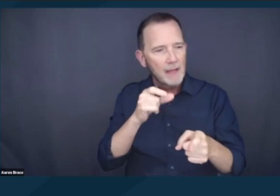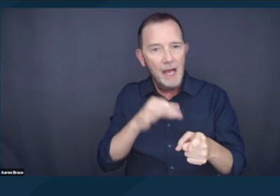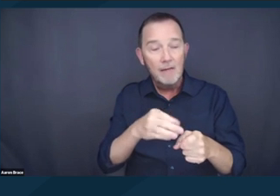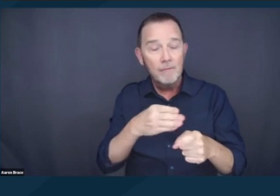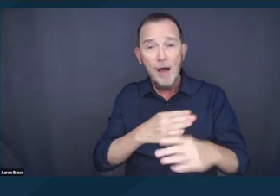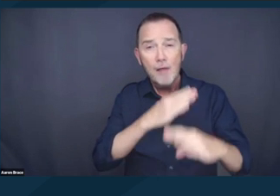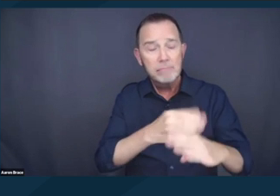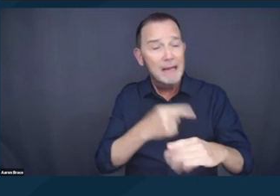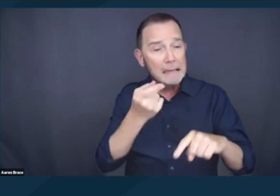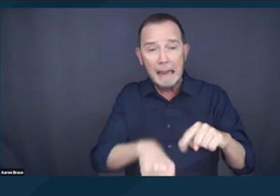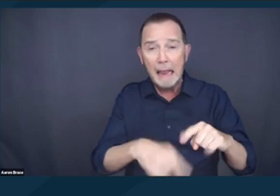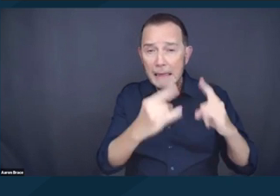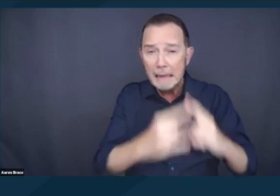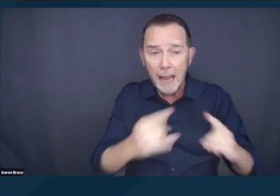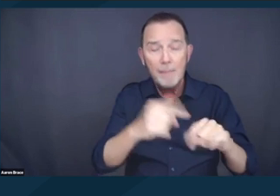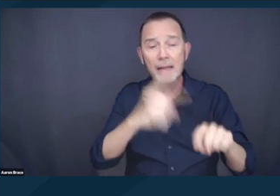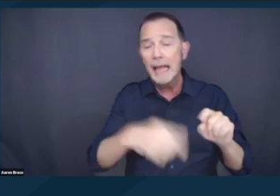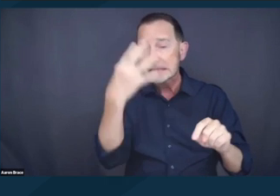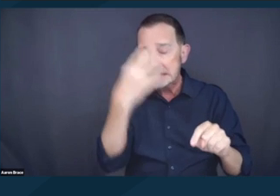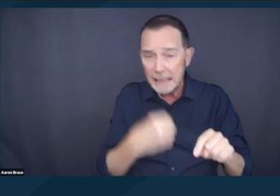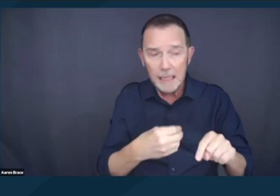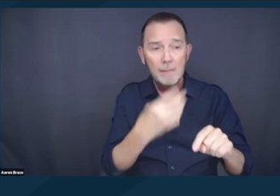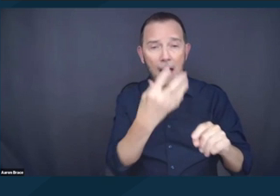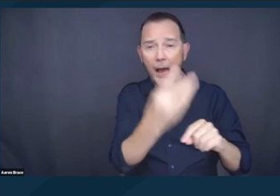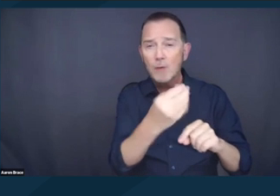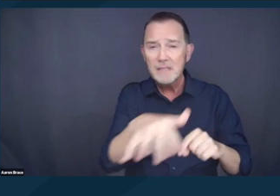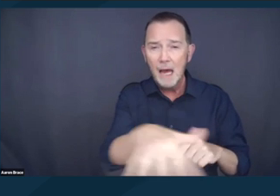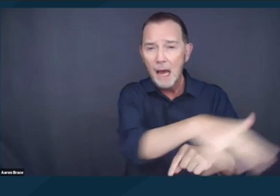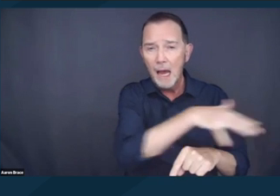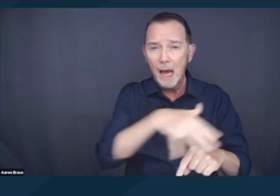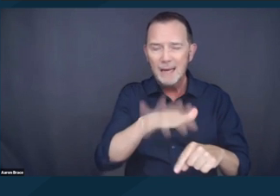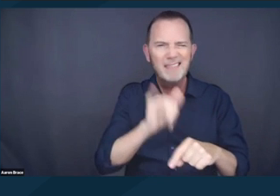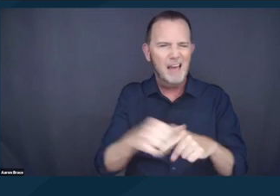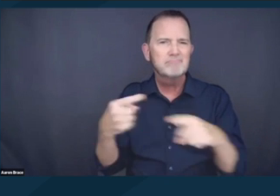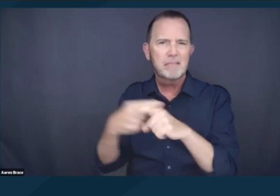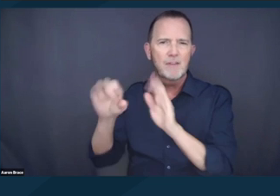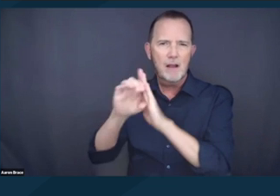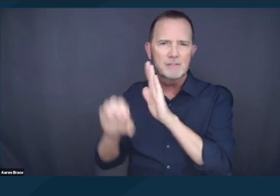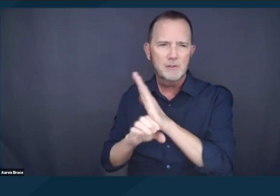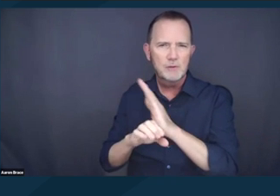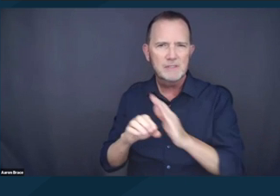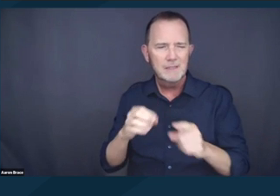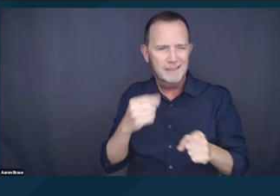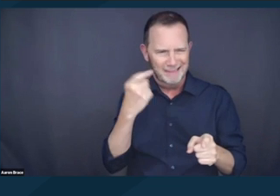and impose criminal penalties on unhoused people when they have no alternative shelter available to them.